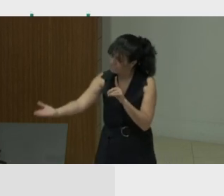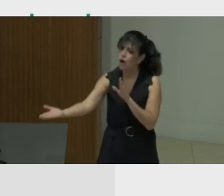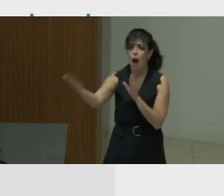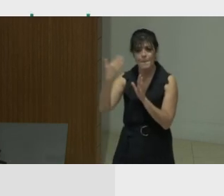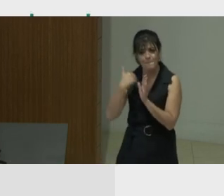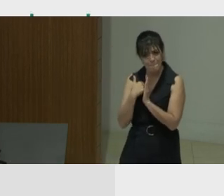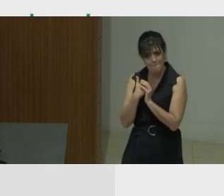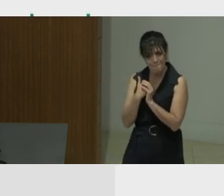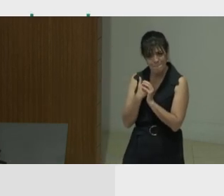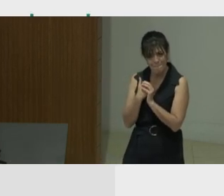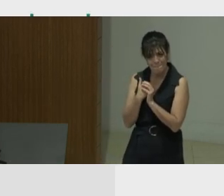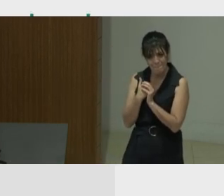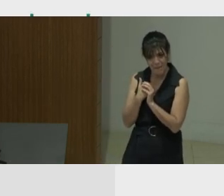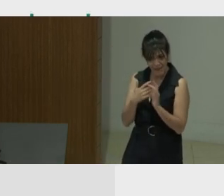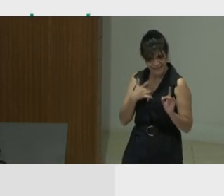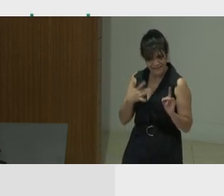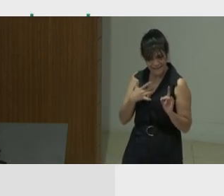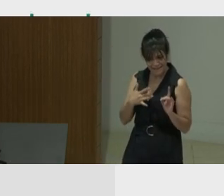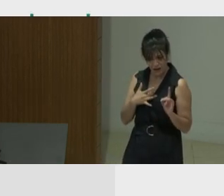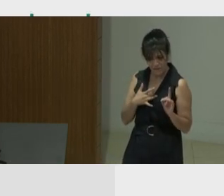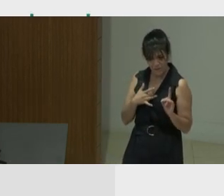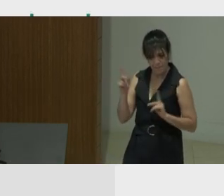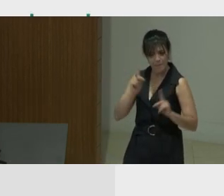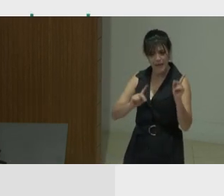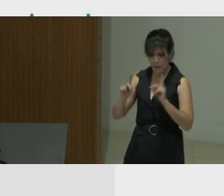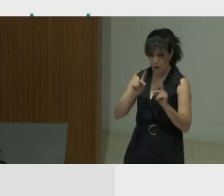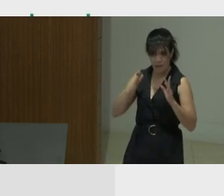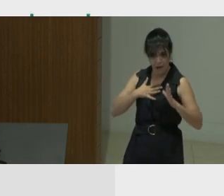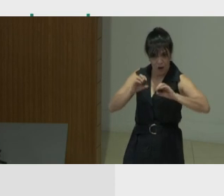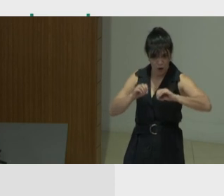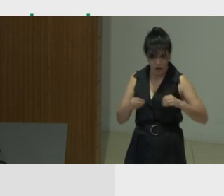So if there is that sense of people in the organization being inherently good,